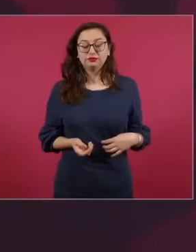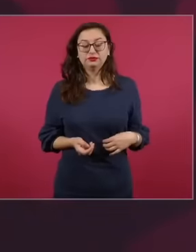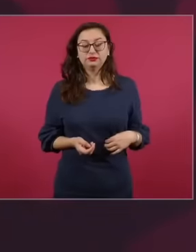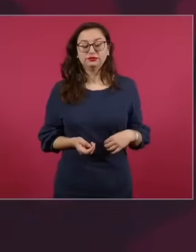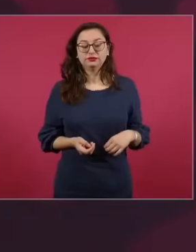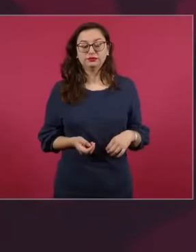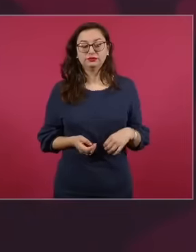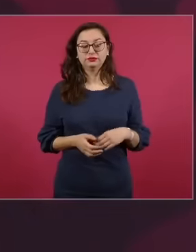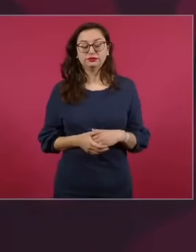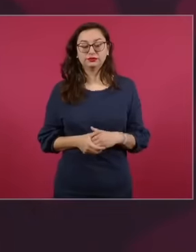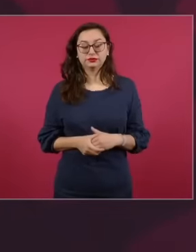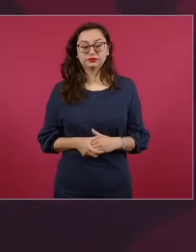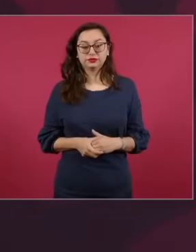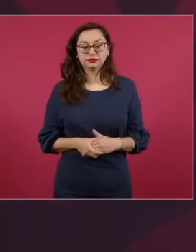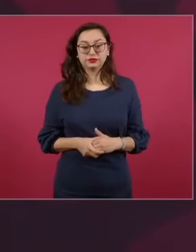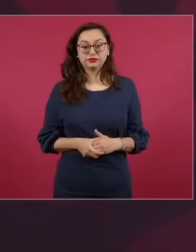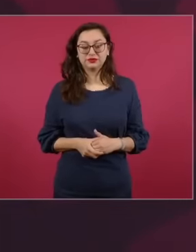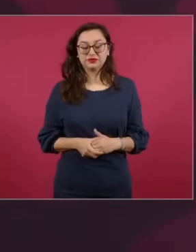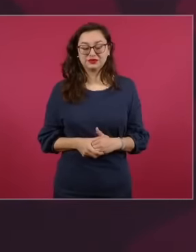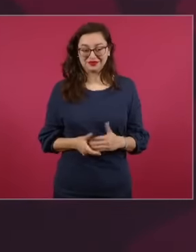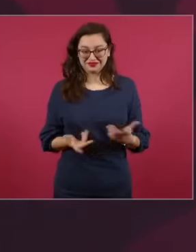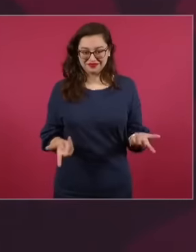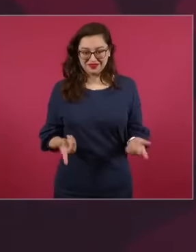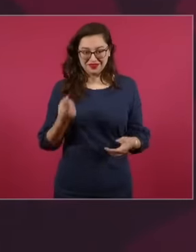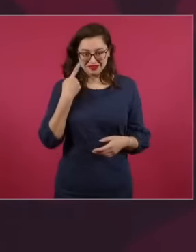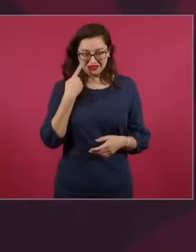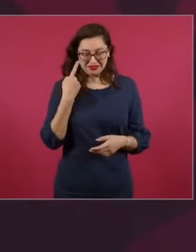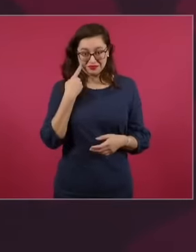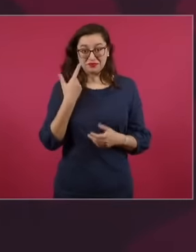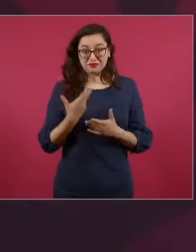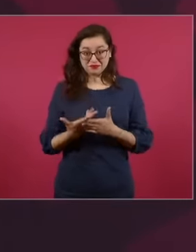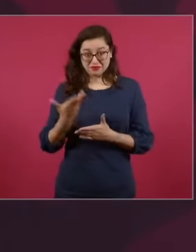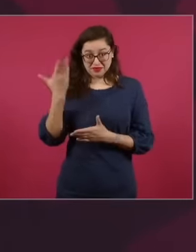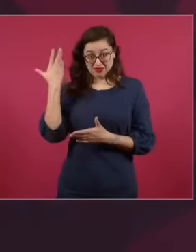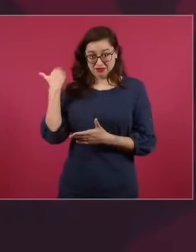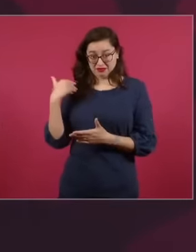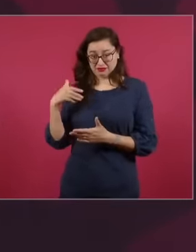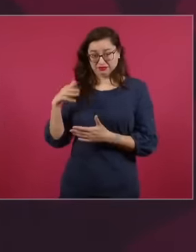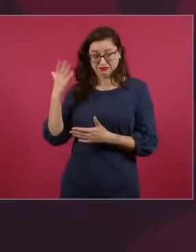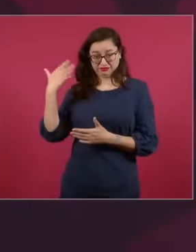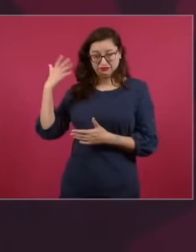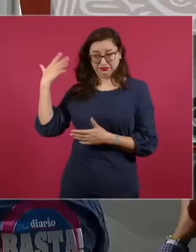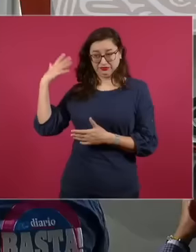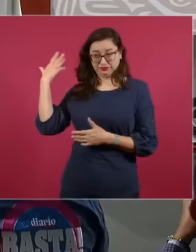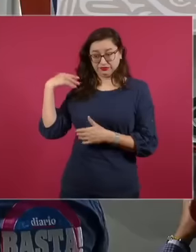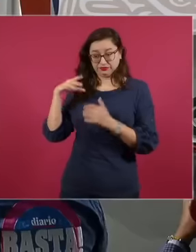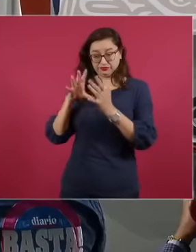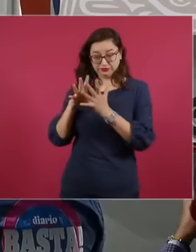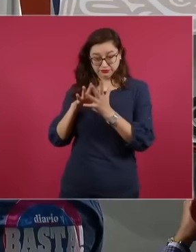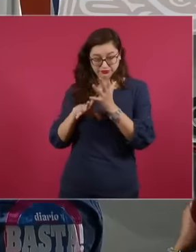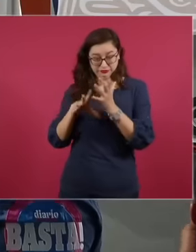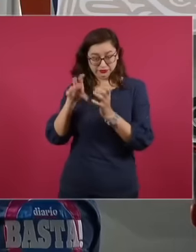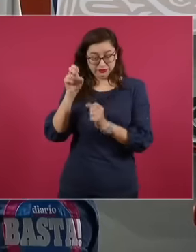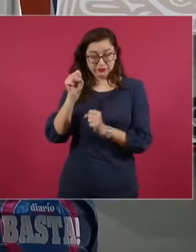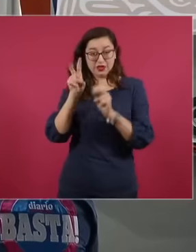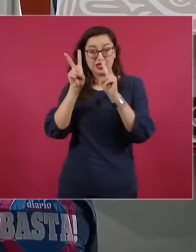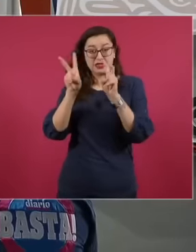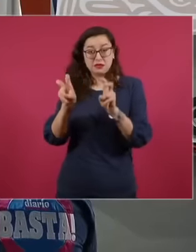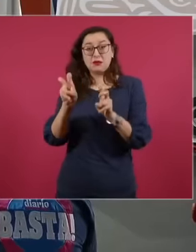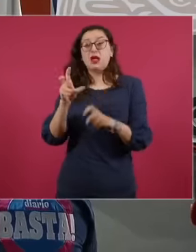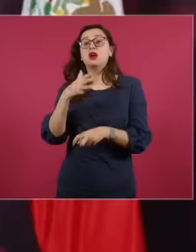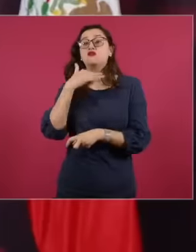it was removed from the Constitution, the fact that corruption was a